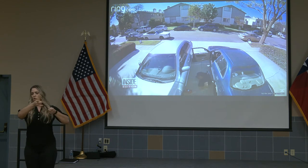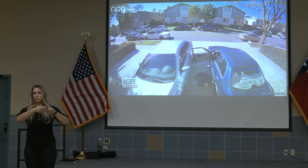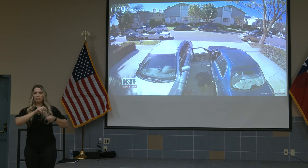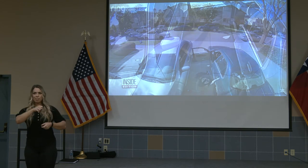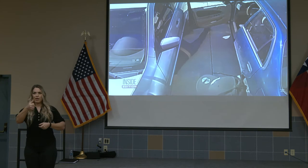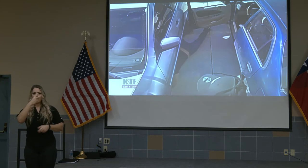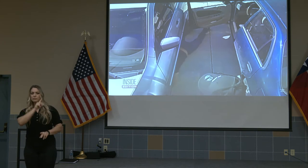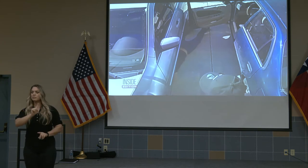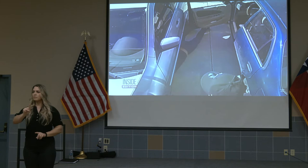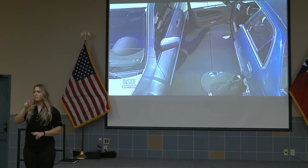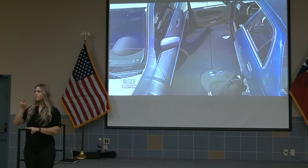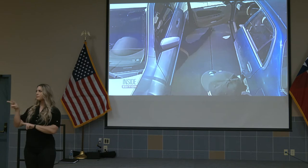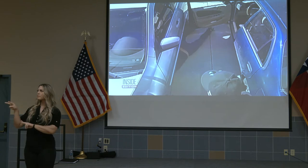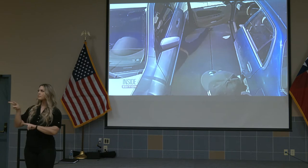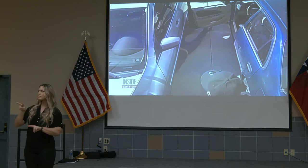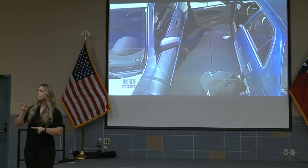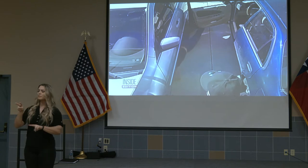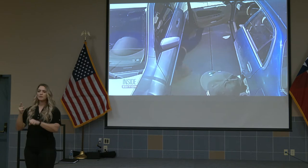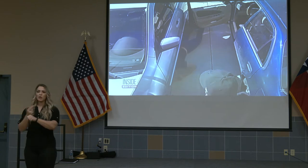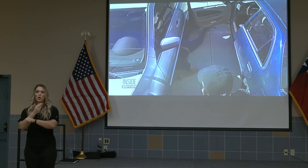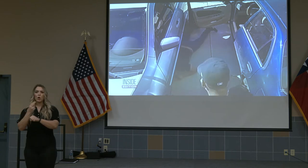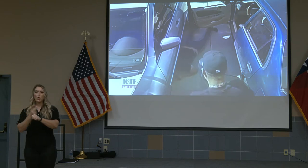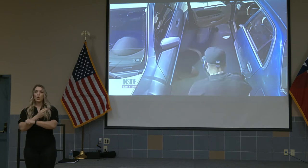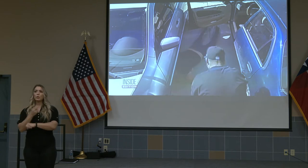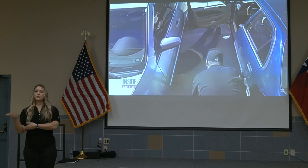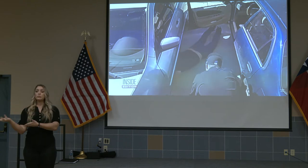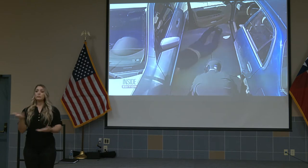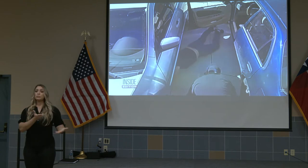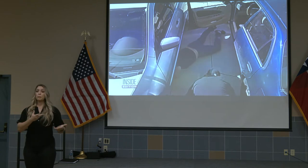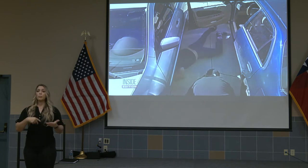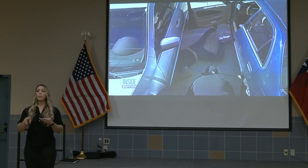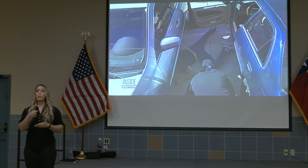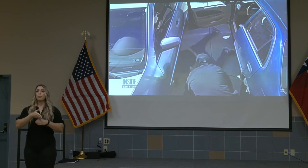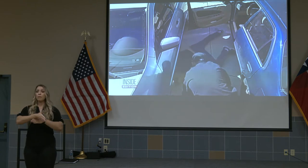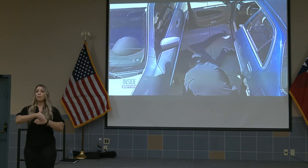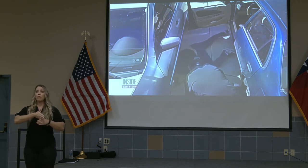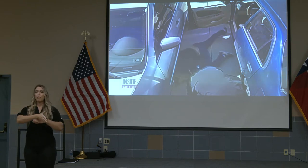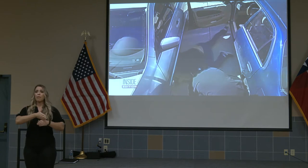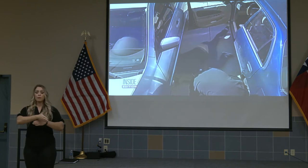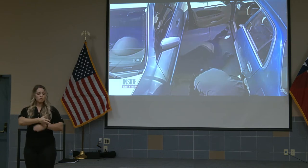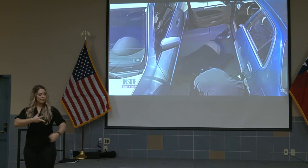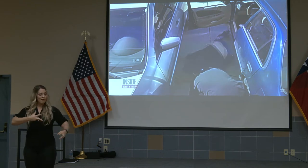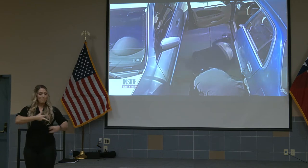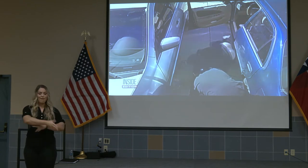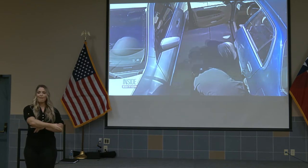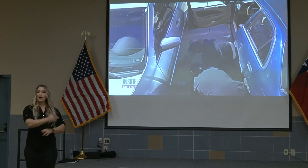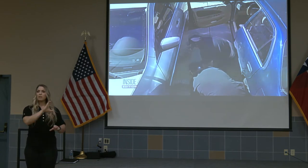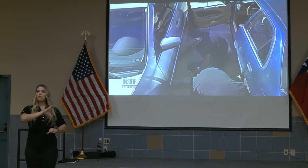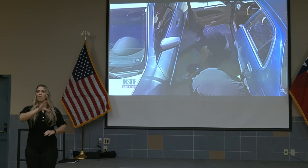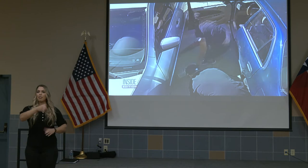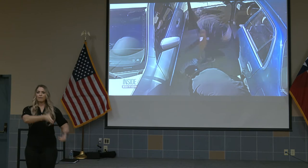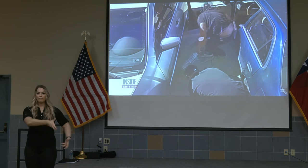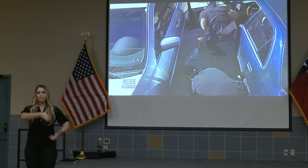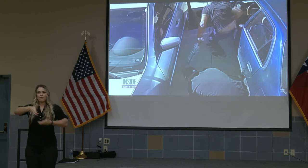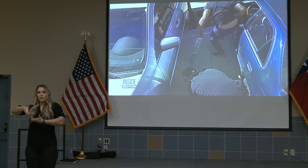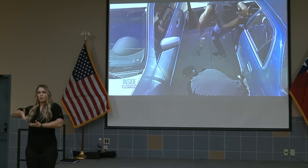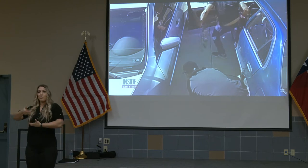They used a portable power saw. And cut the converter out. There it is in his hands.